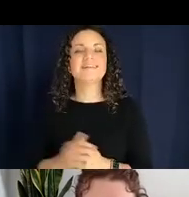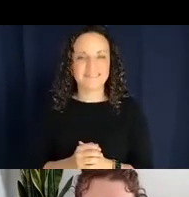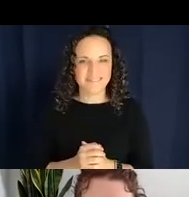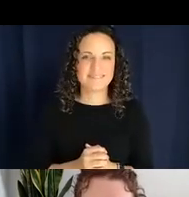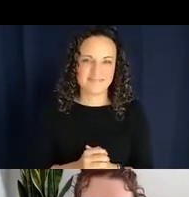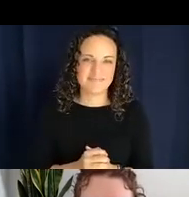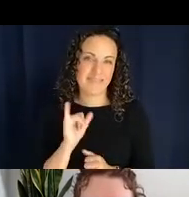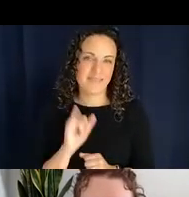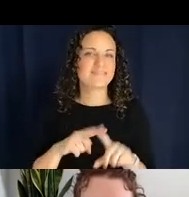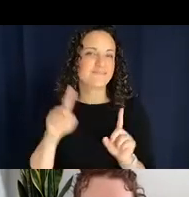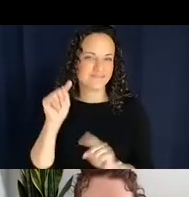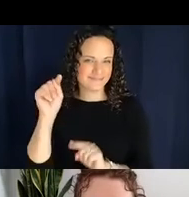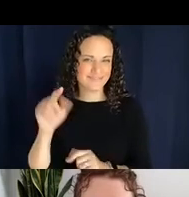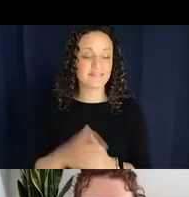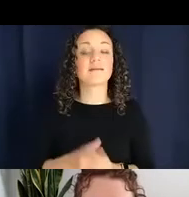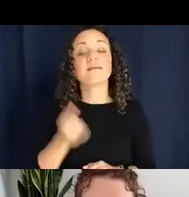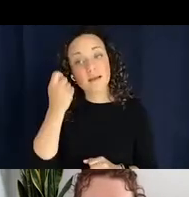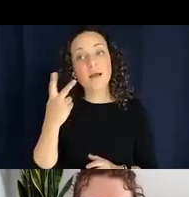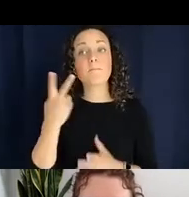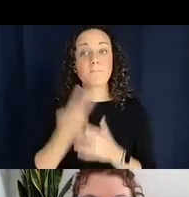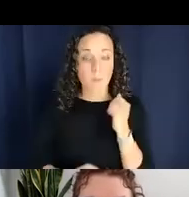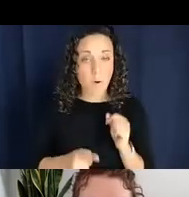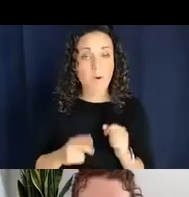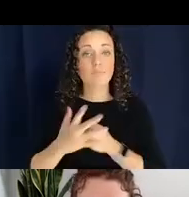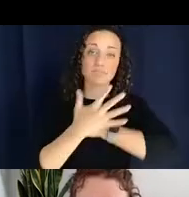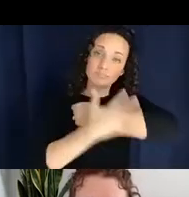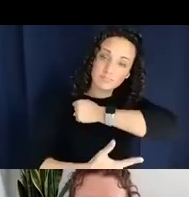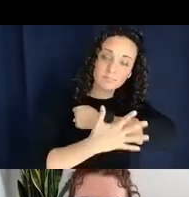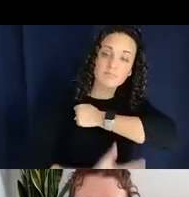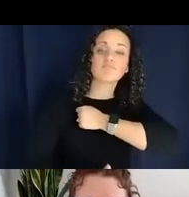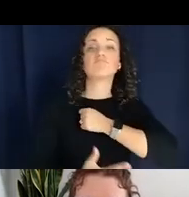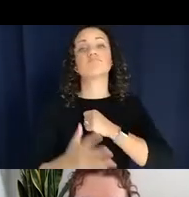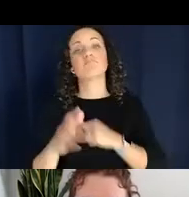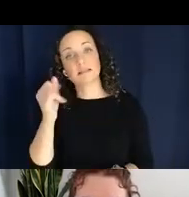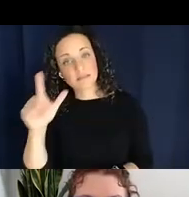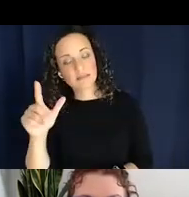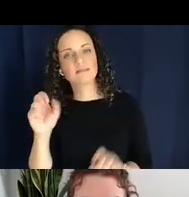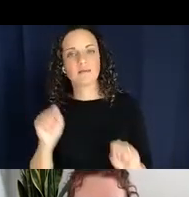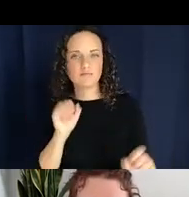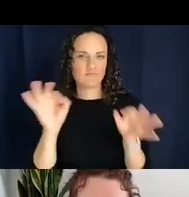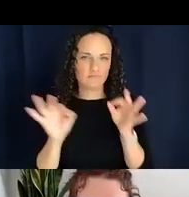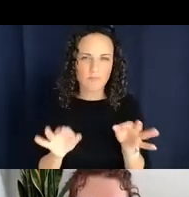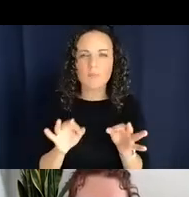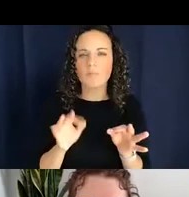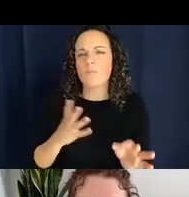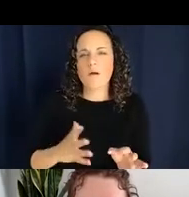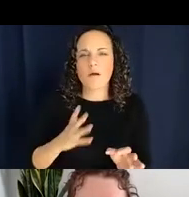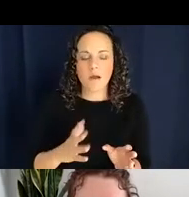So both of these languages can basically describe what type of an object is being carried by